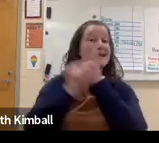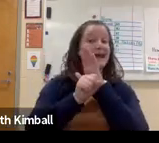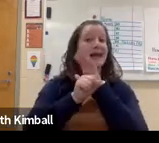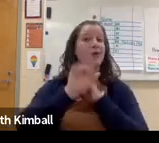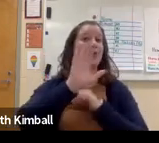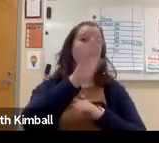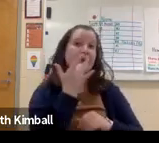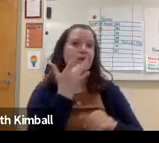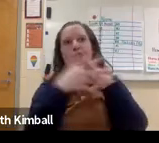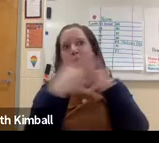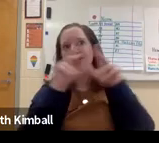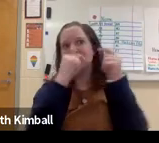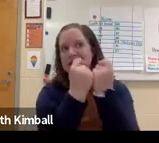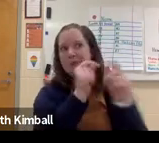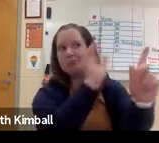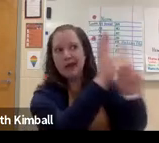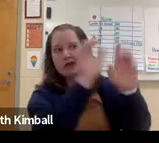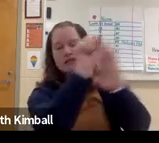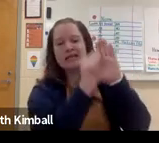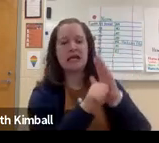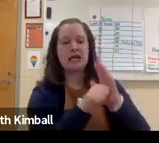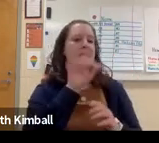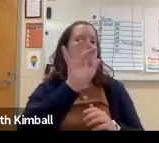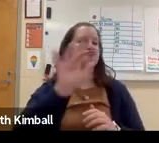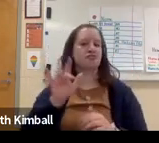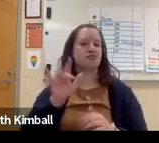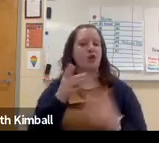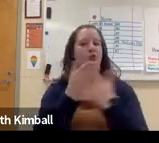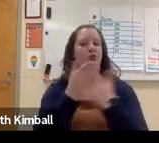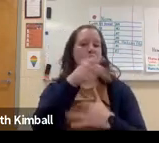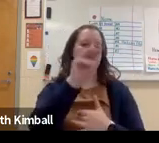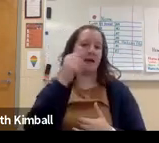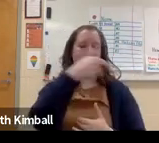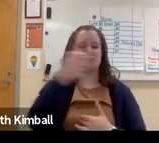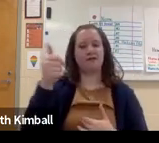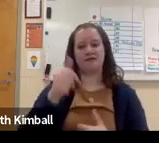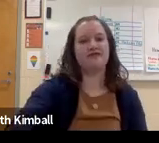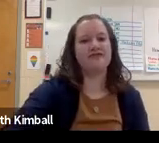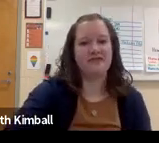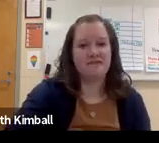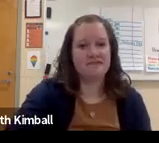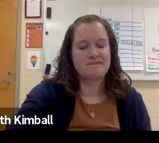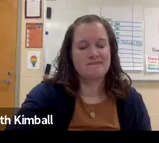So if you're curious about your own home states or whatever your favorite college football